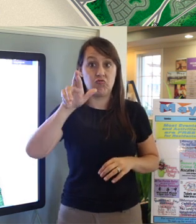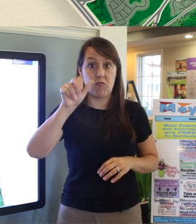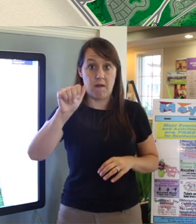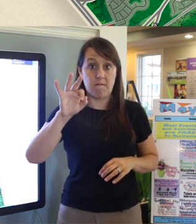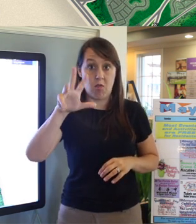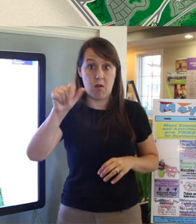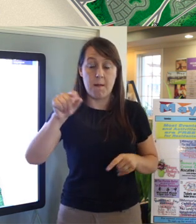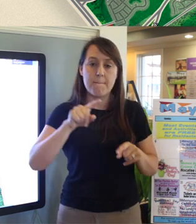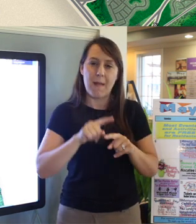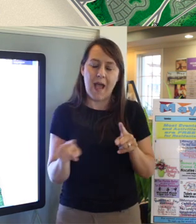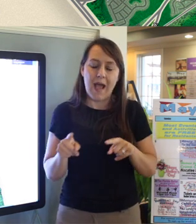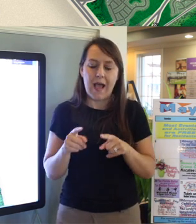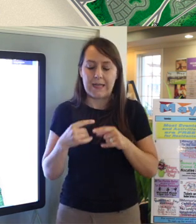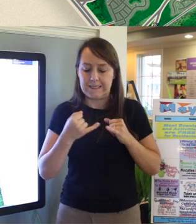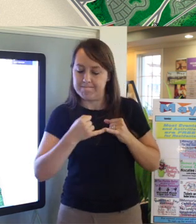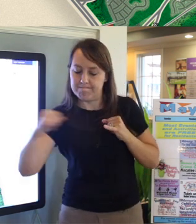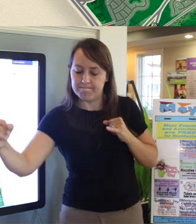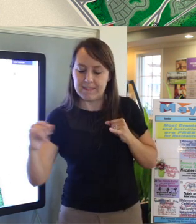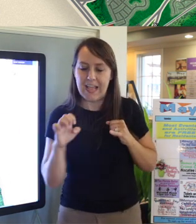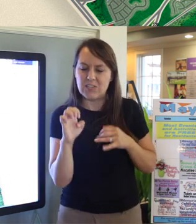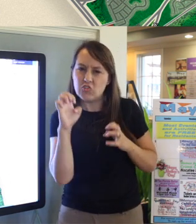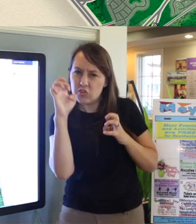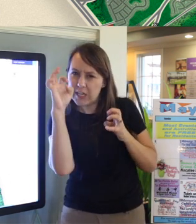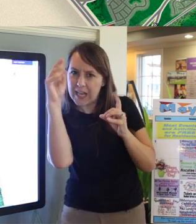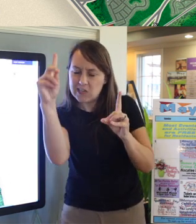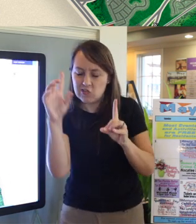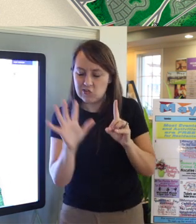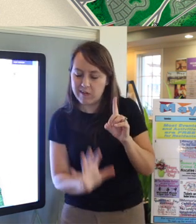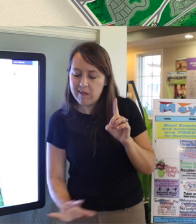so education is a key element to this master plan